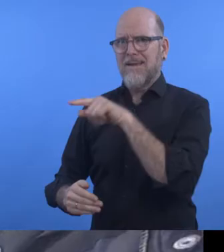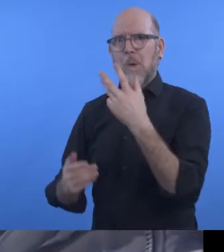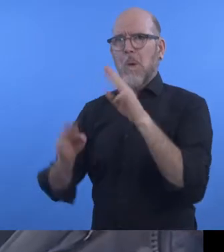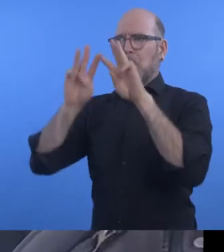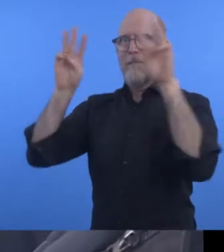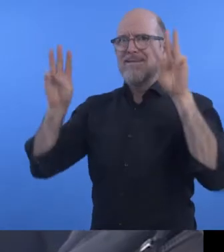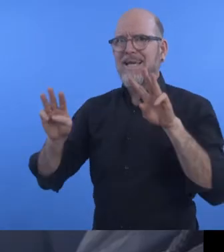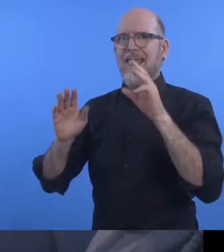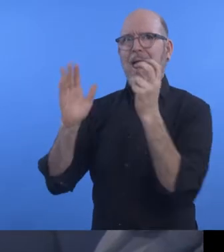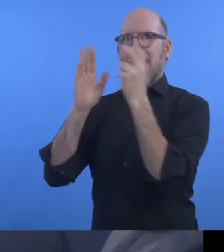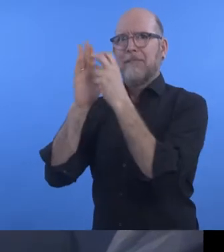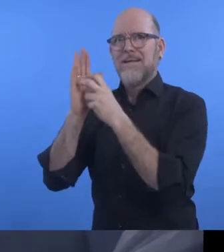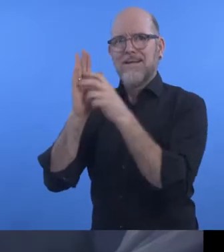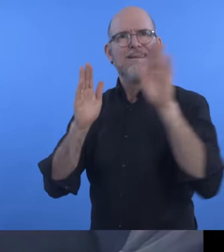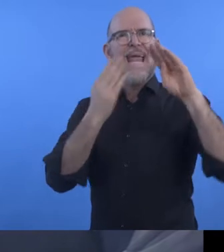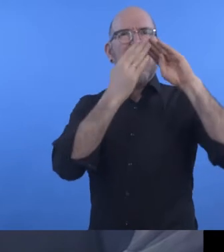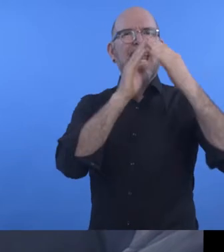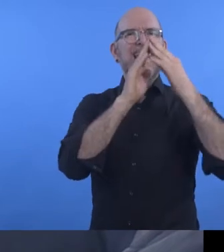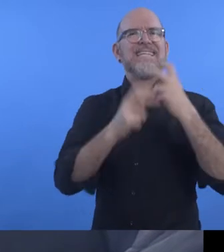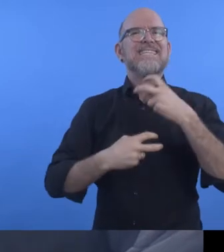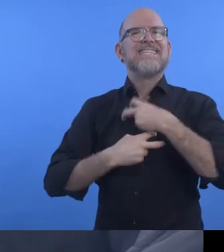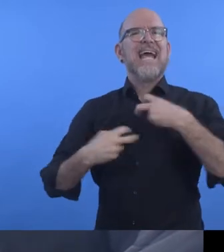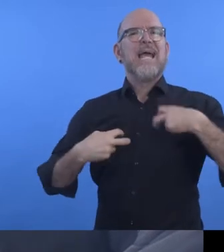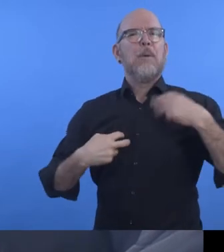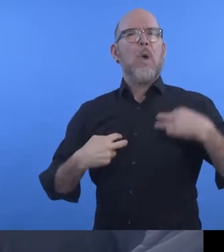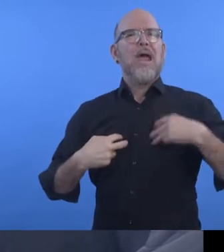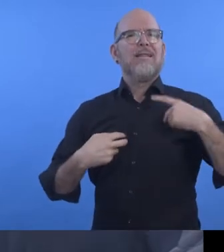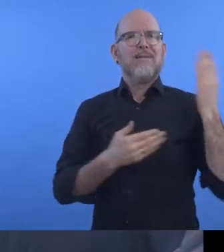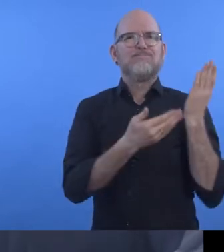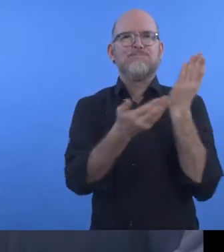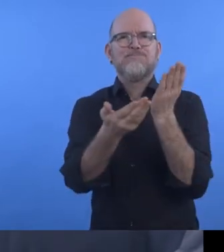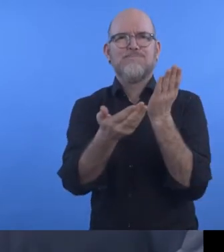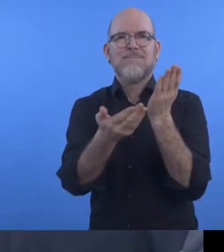Croatia, that provides detailed information about accessibility